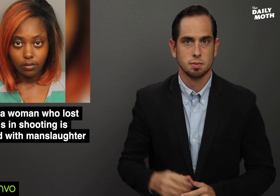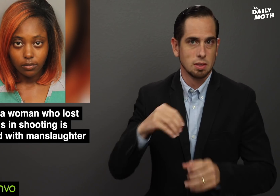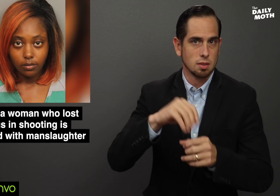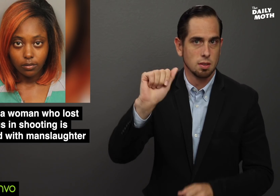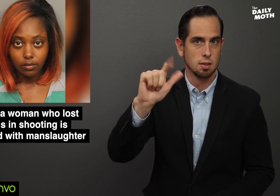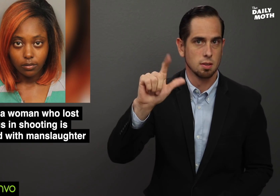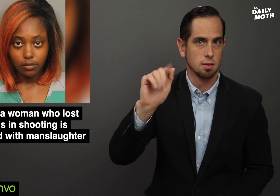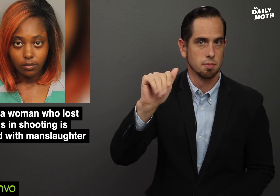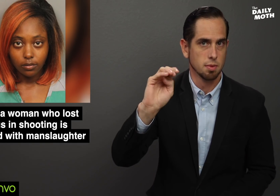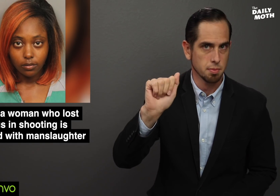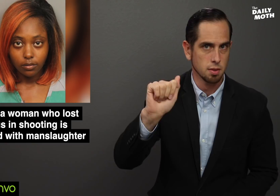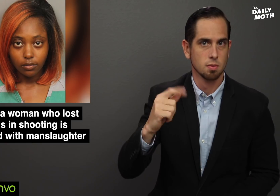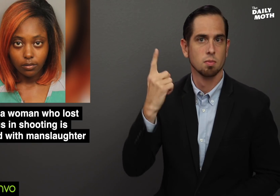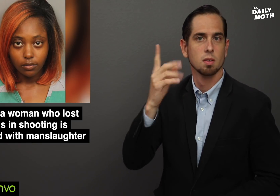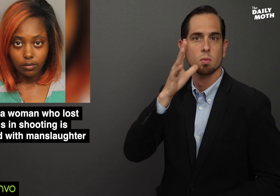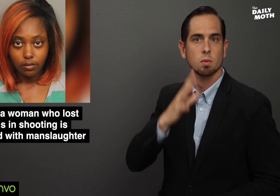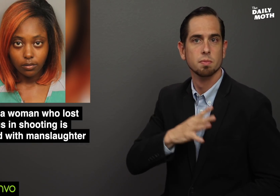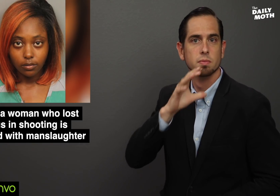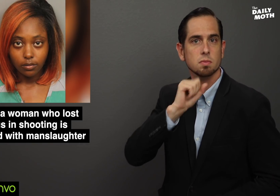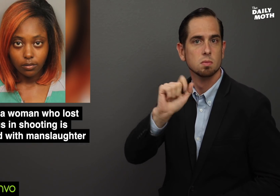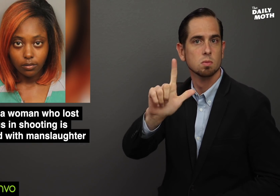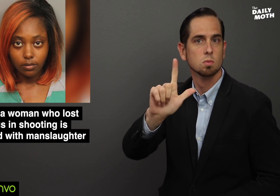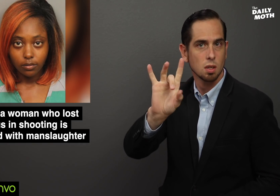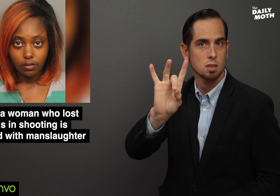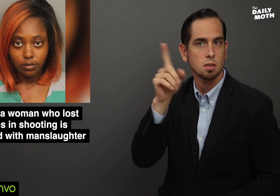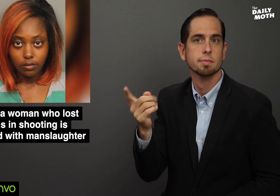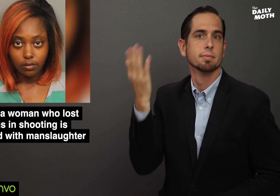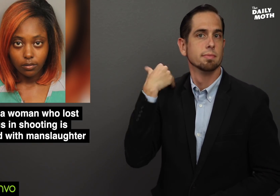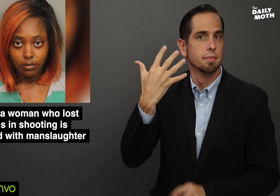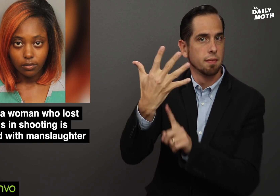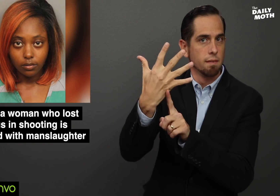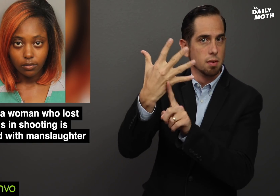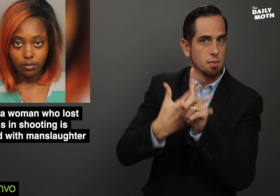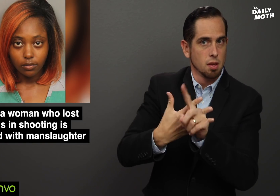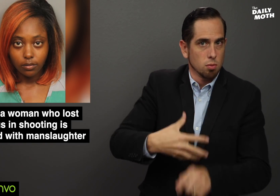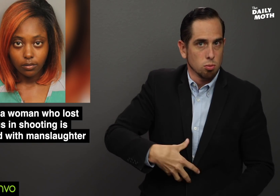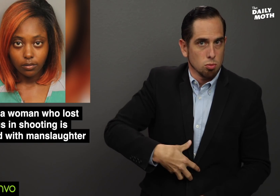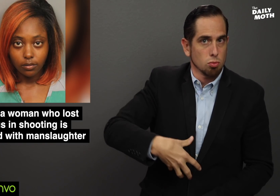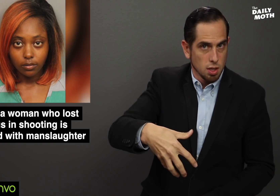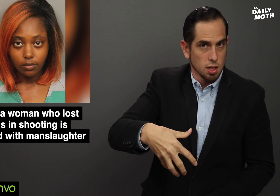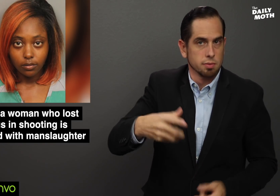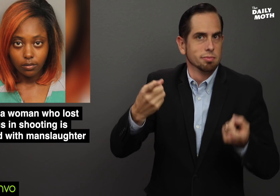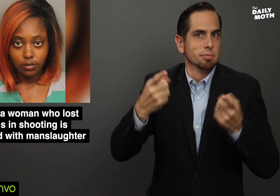In Alabama, a 28-year-old woman who was 5 months pregnant